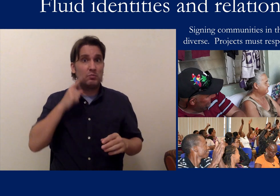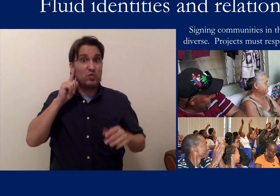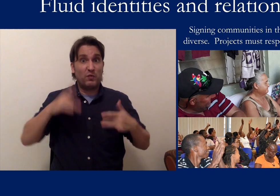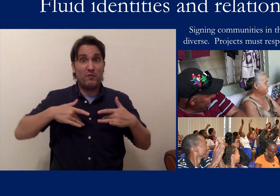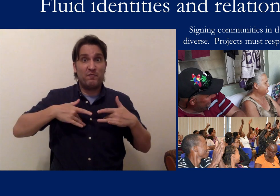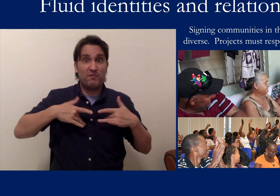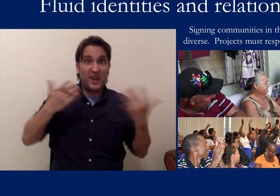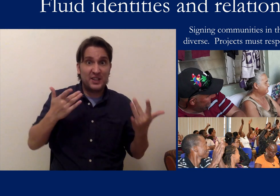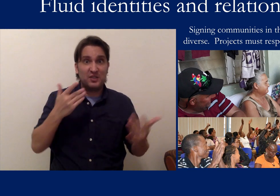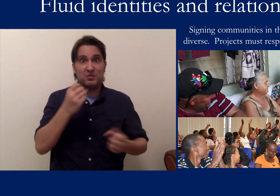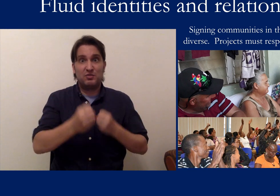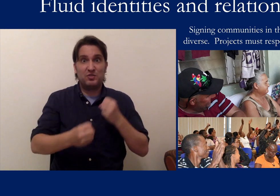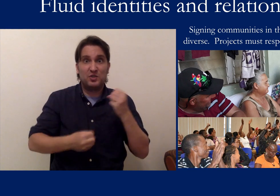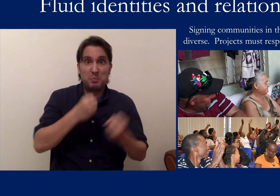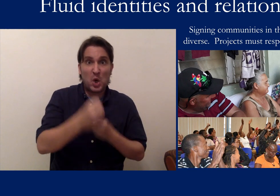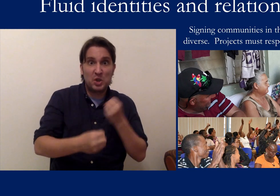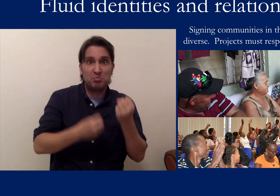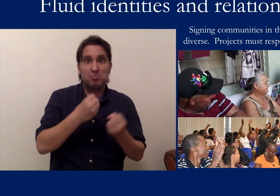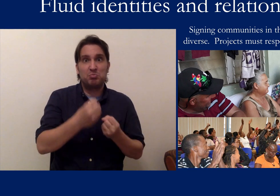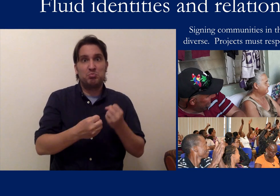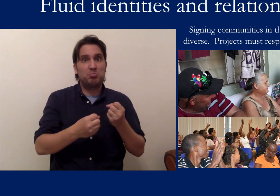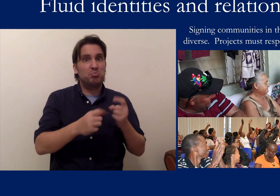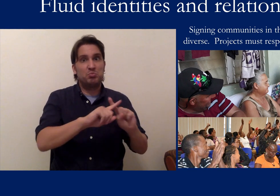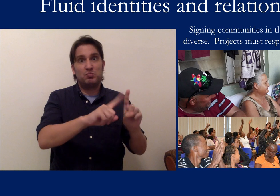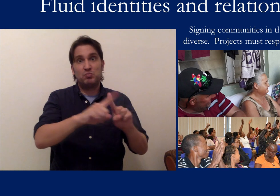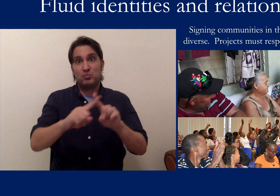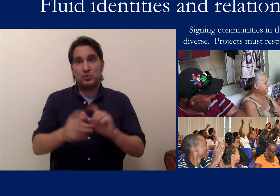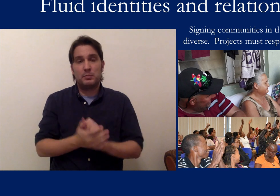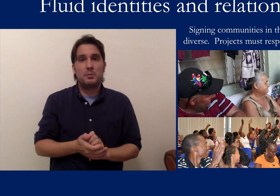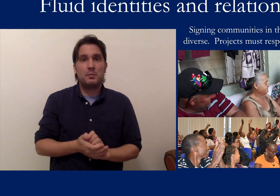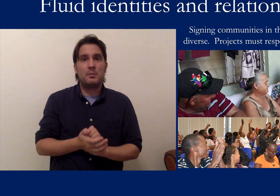deaf events, sporting events, and various other things. And then in other communities